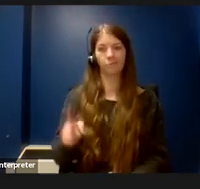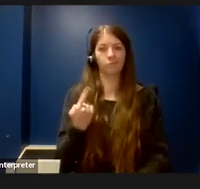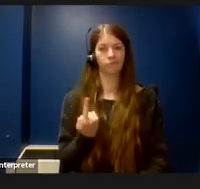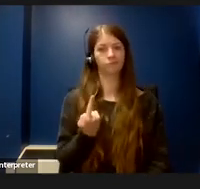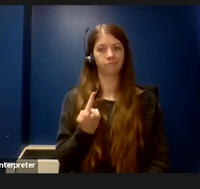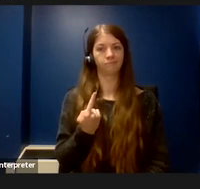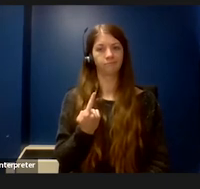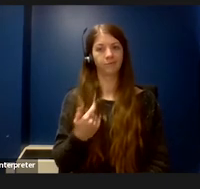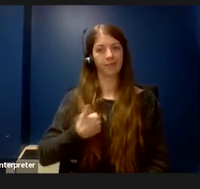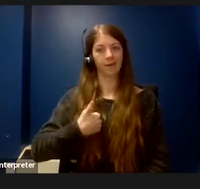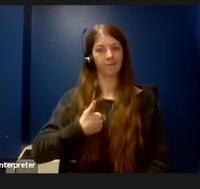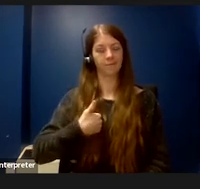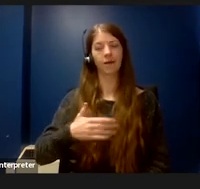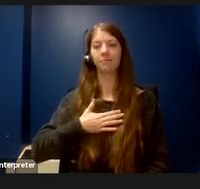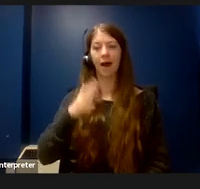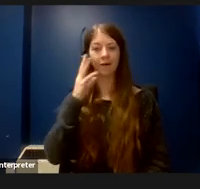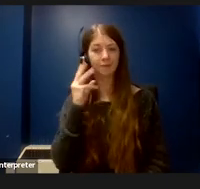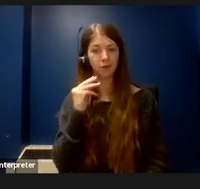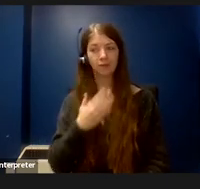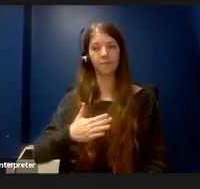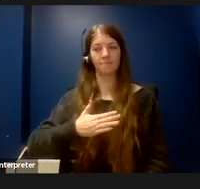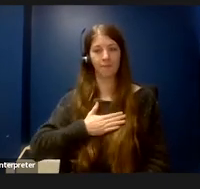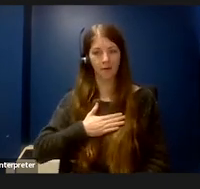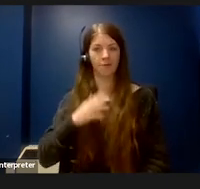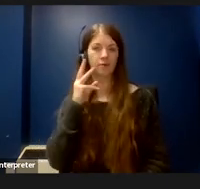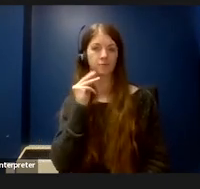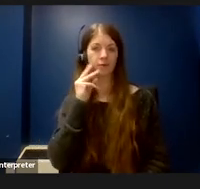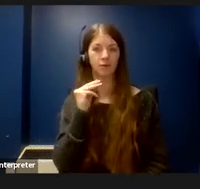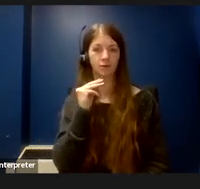My experience is my experience alone. I don't represent all disabled people,